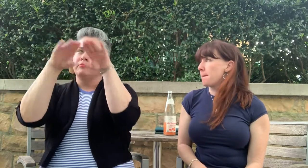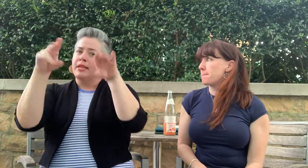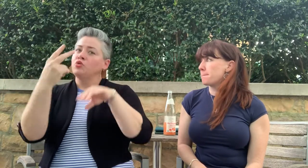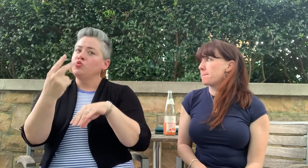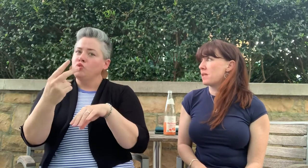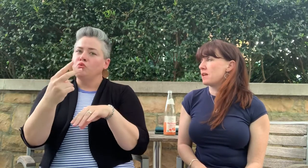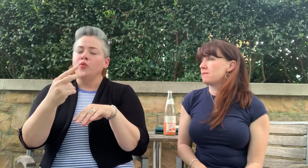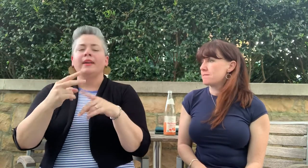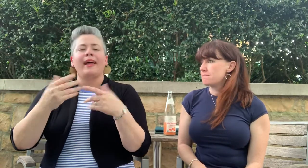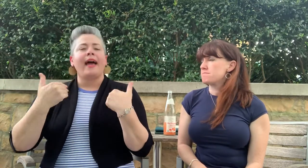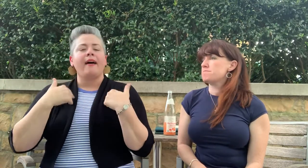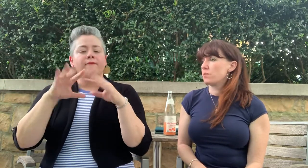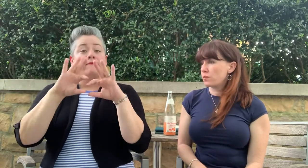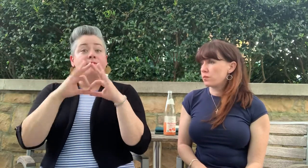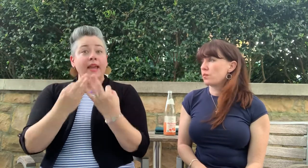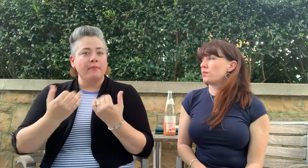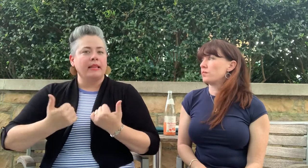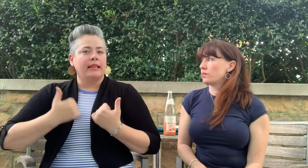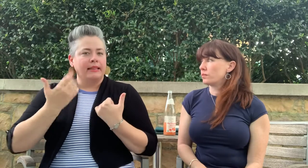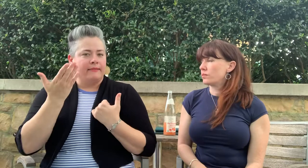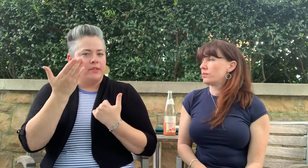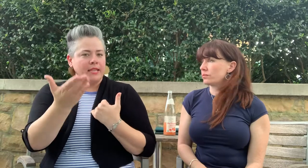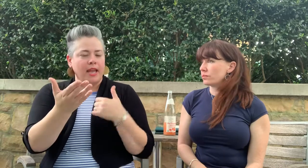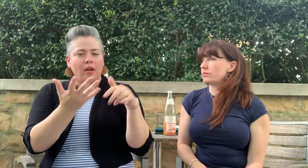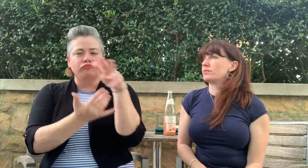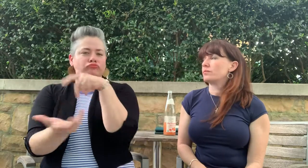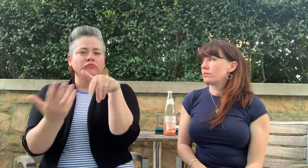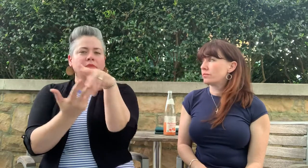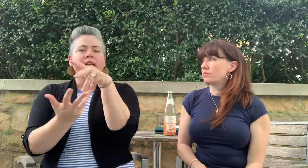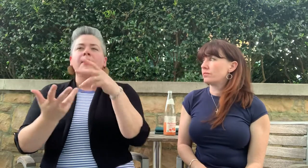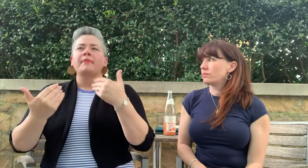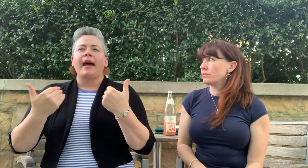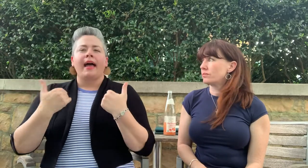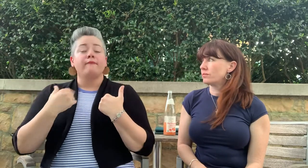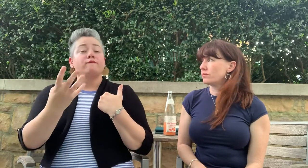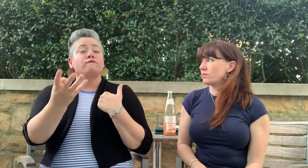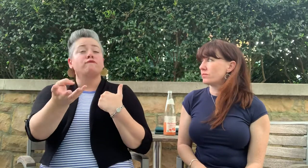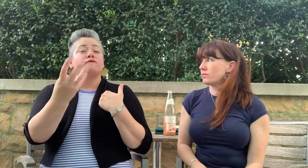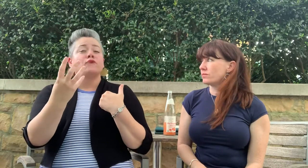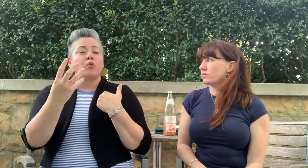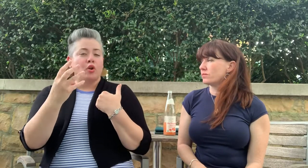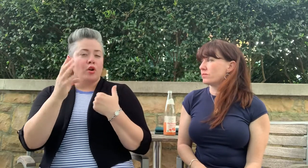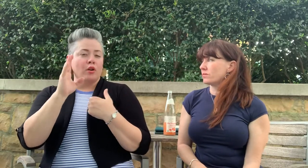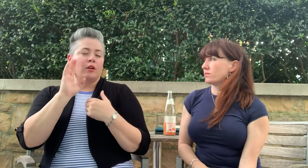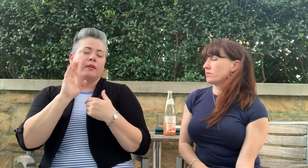Not only are there guests that stay, but the family lives there as well. There are 4 bedrooms available for guests